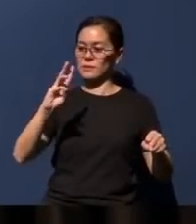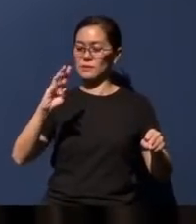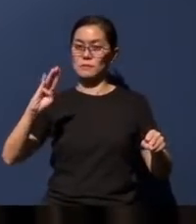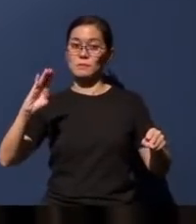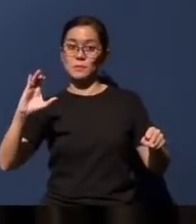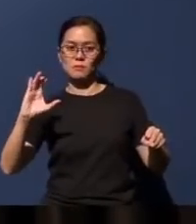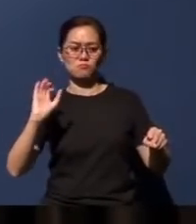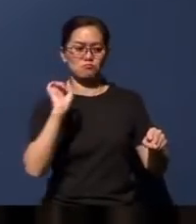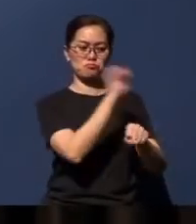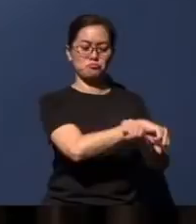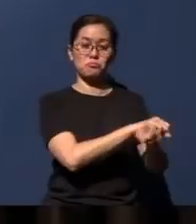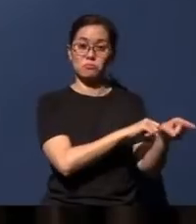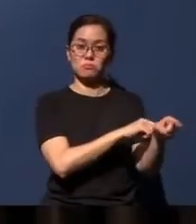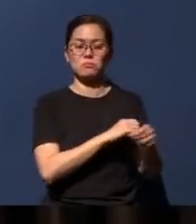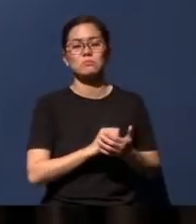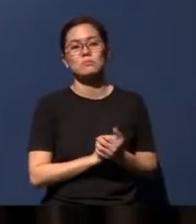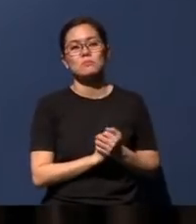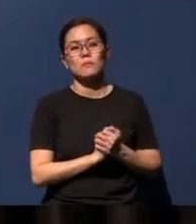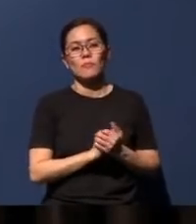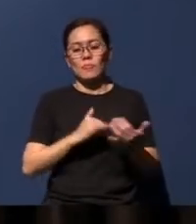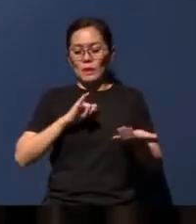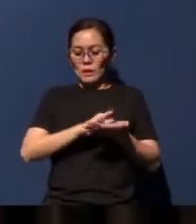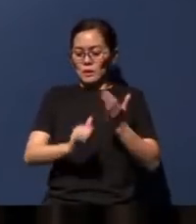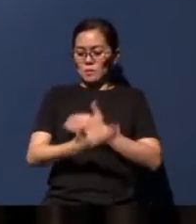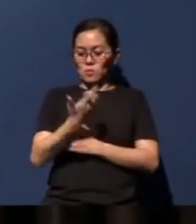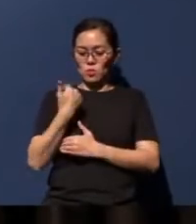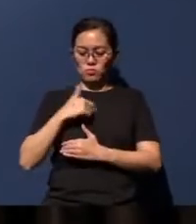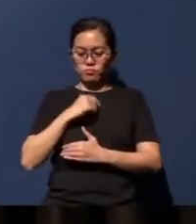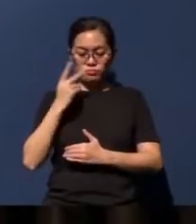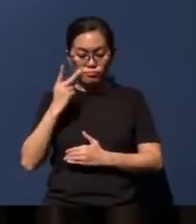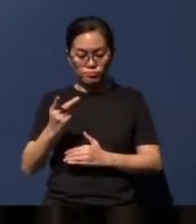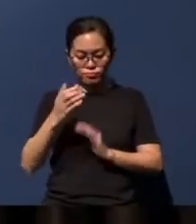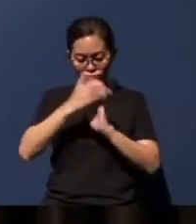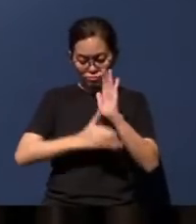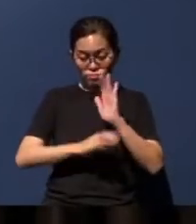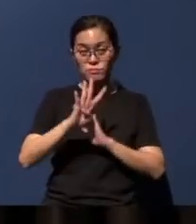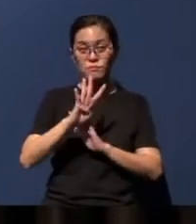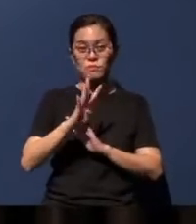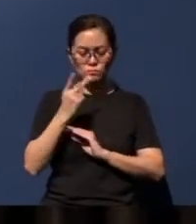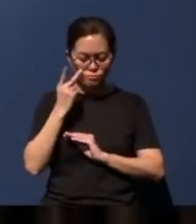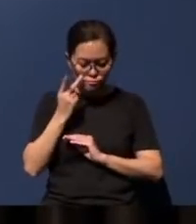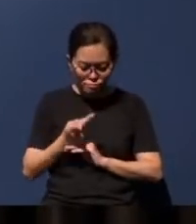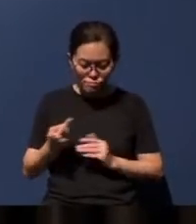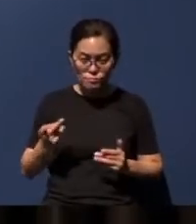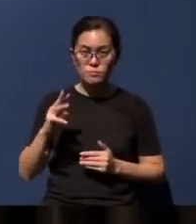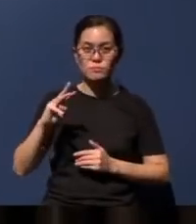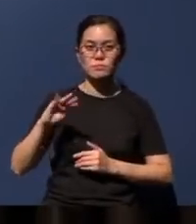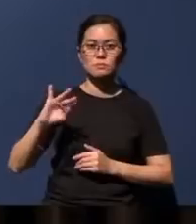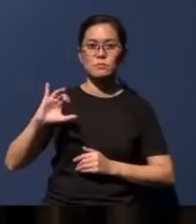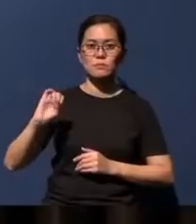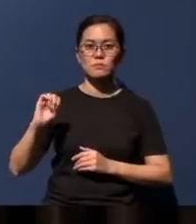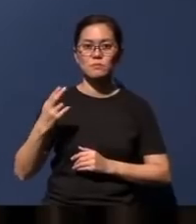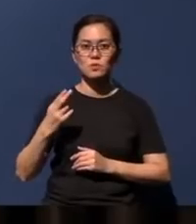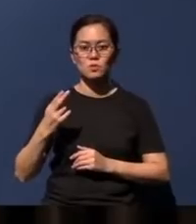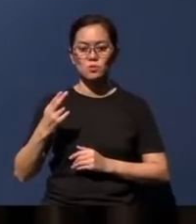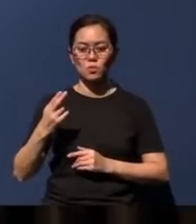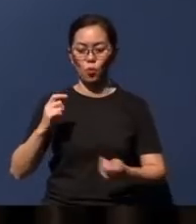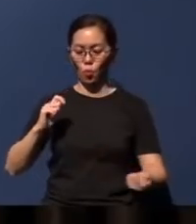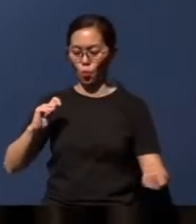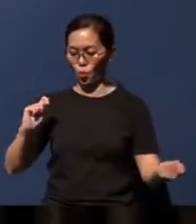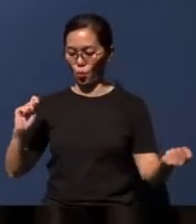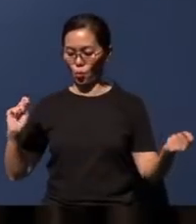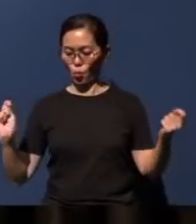So this morning we come to chapter four, where we see Micah make an about turn. You know, after